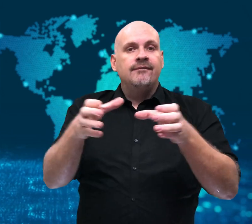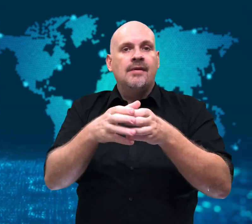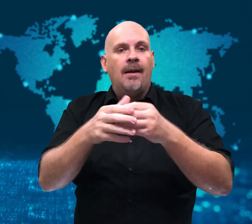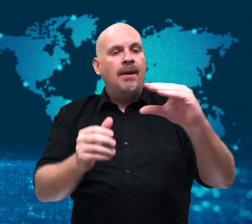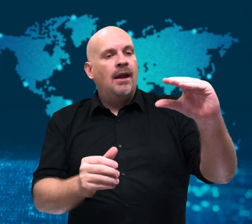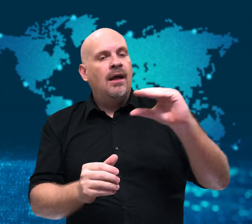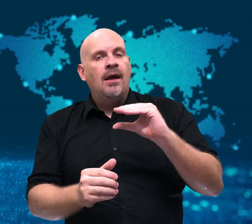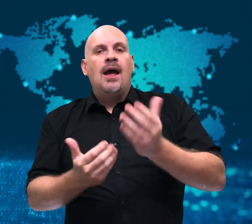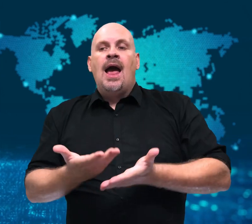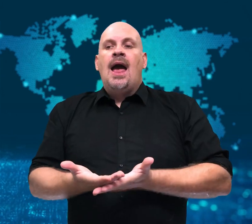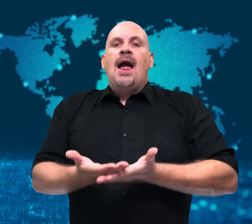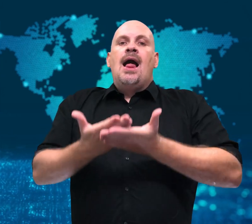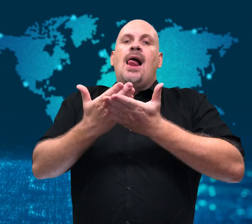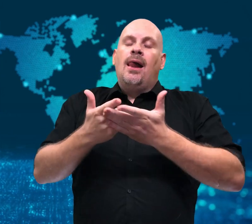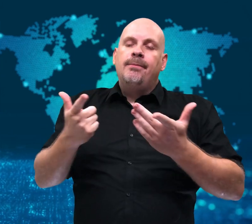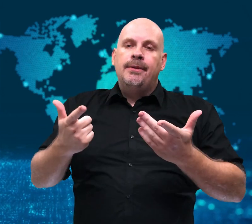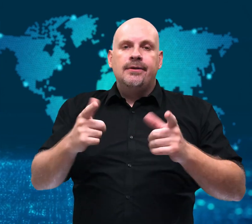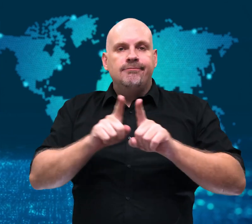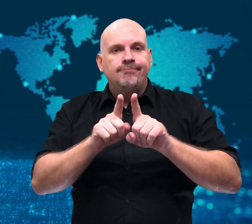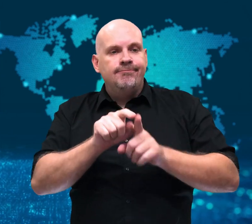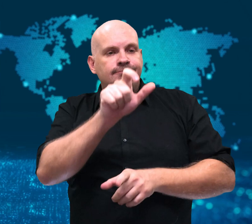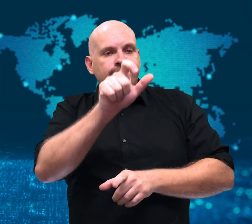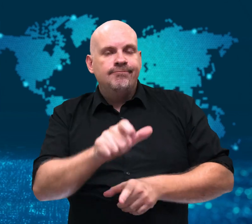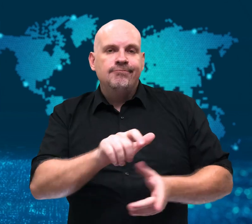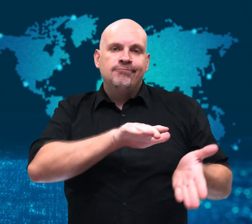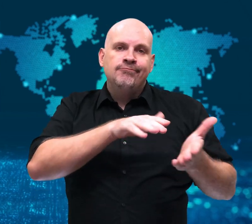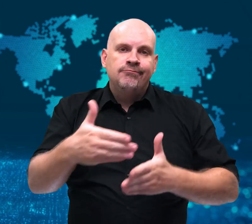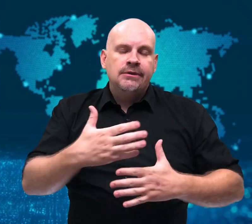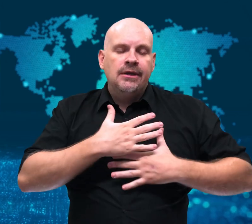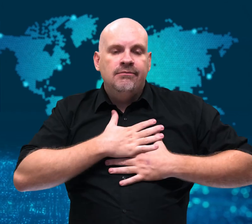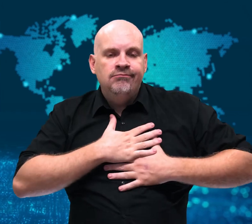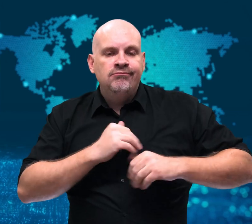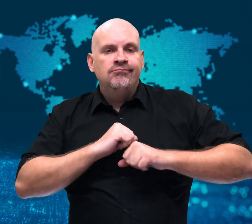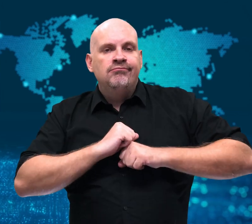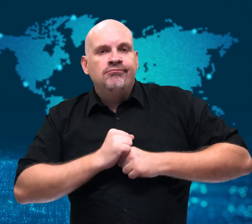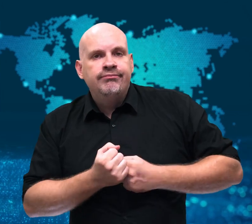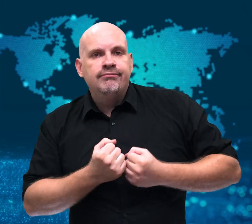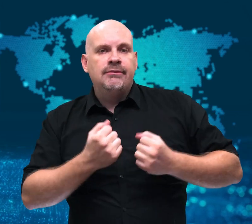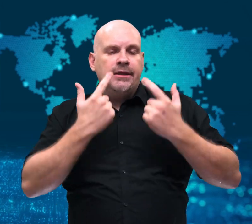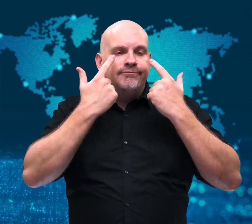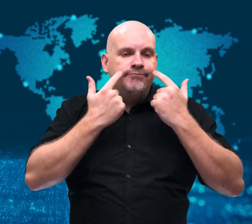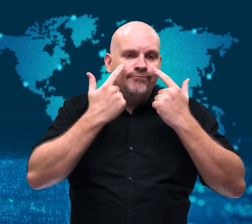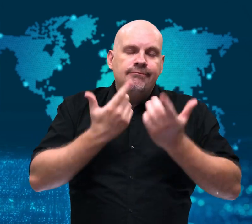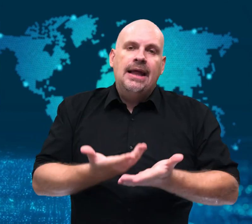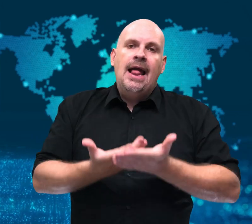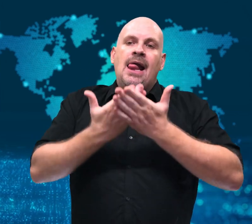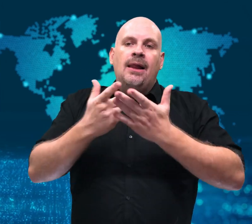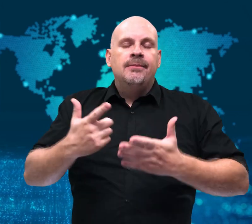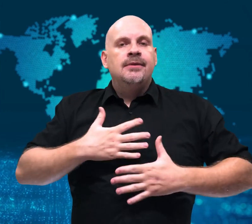and officials hope the money will help families